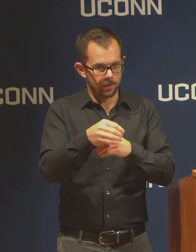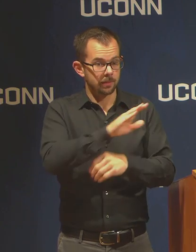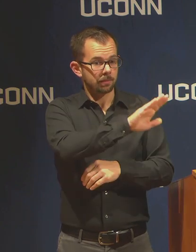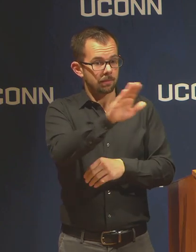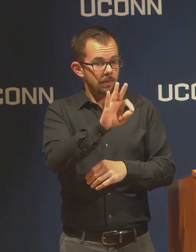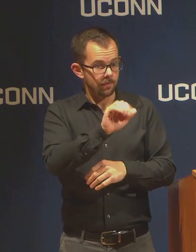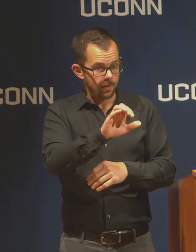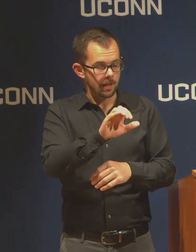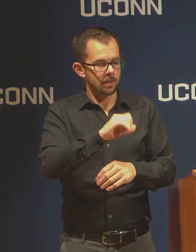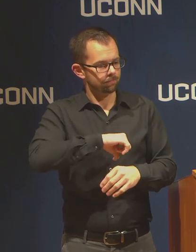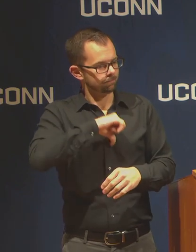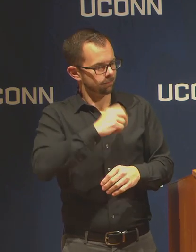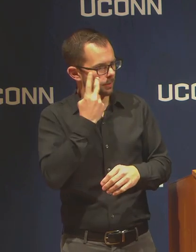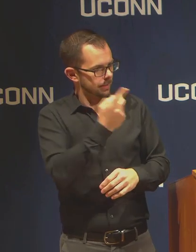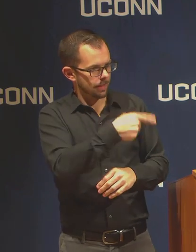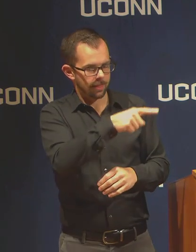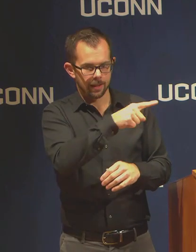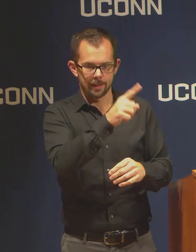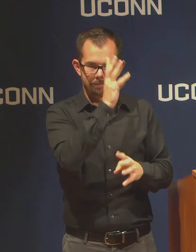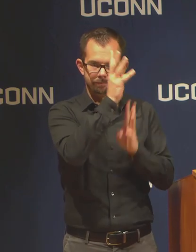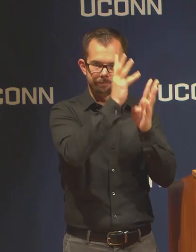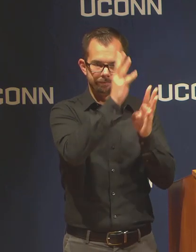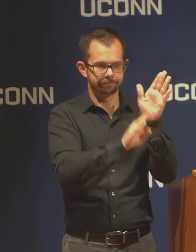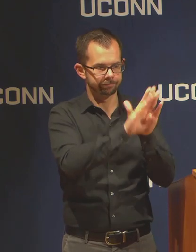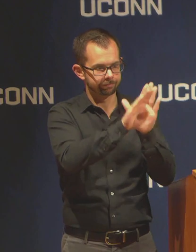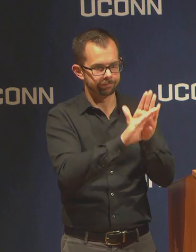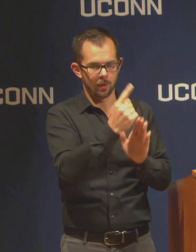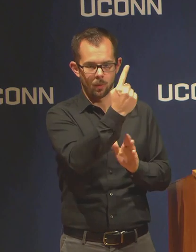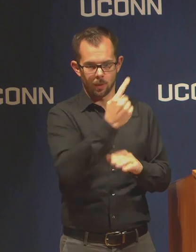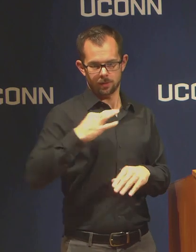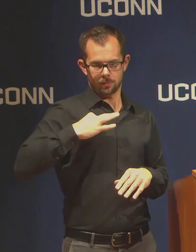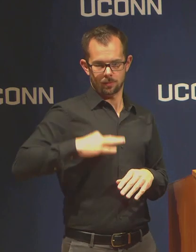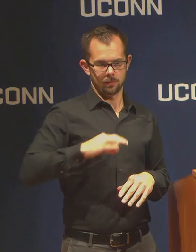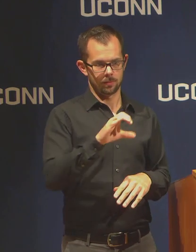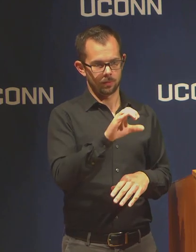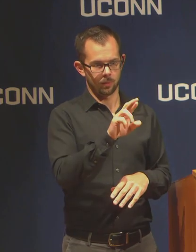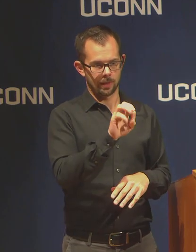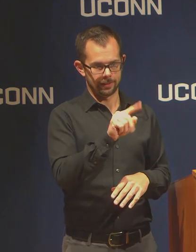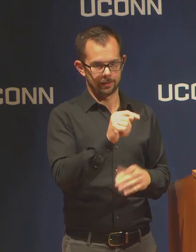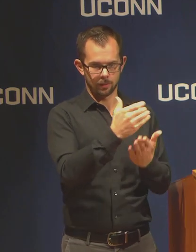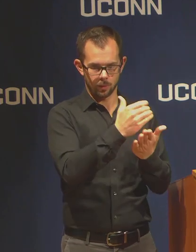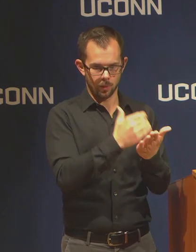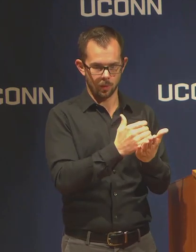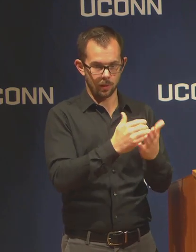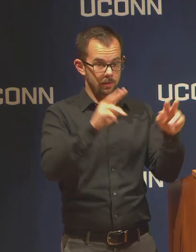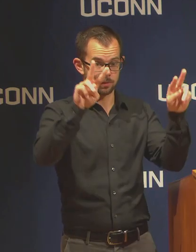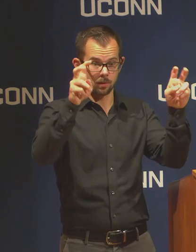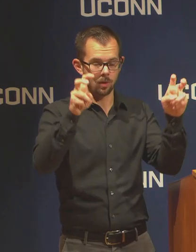a one credit course titled something along the lines of Responding to a Global Crisis,